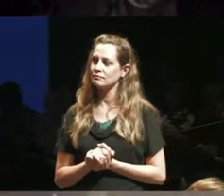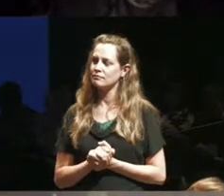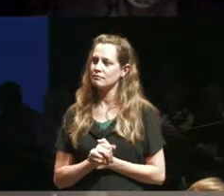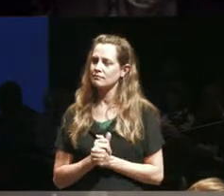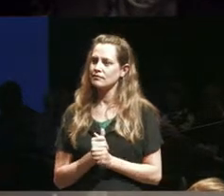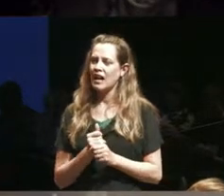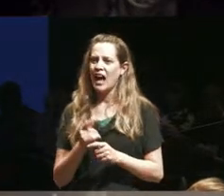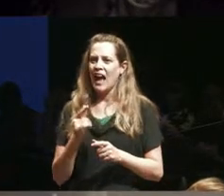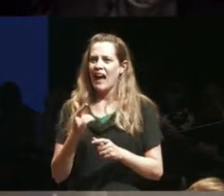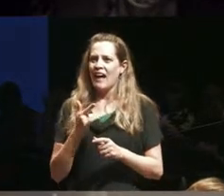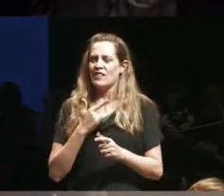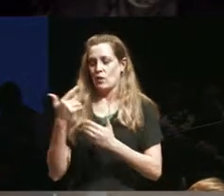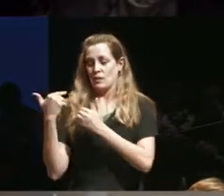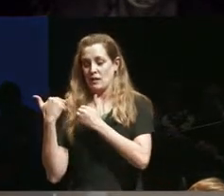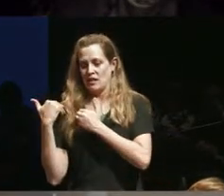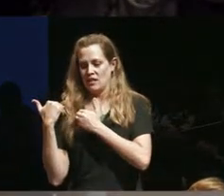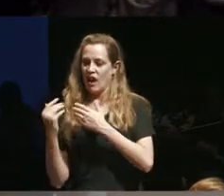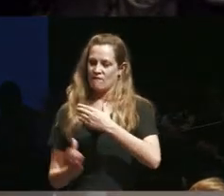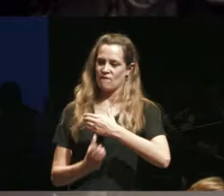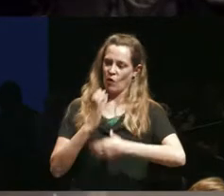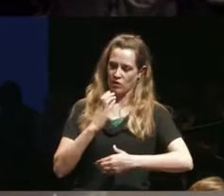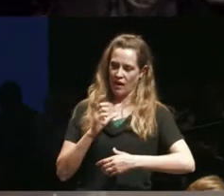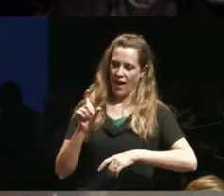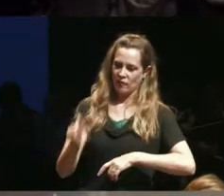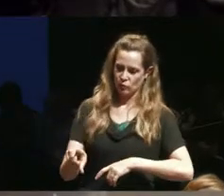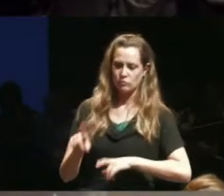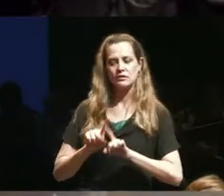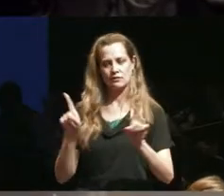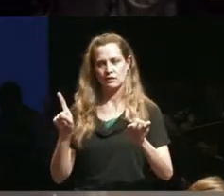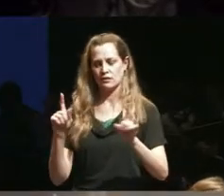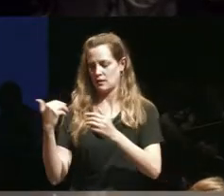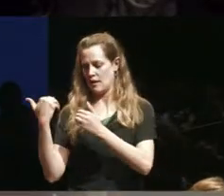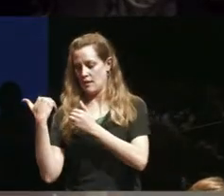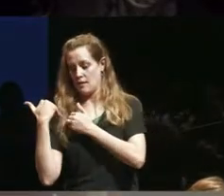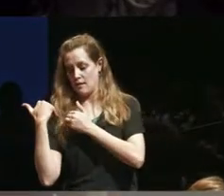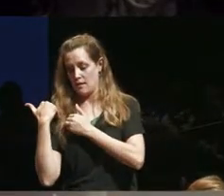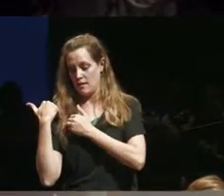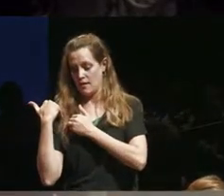I always feel a responsibility to imagine beyond the assumed in terms of